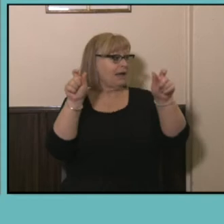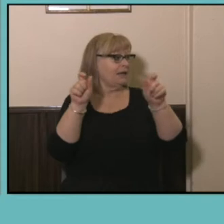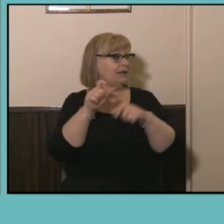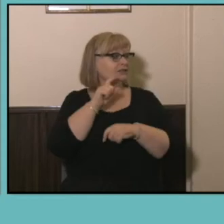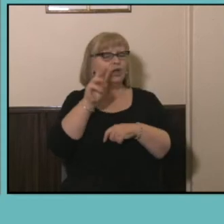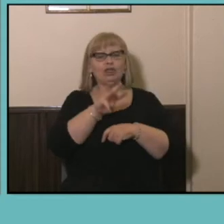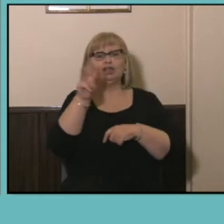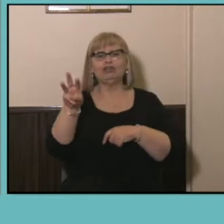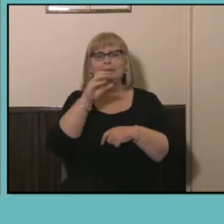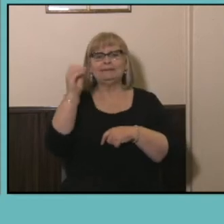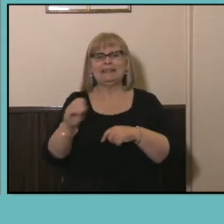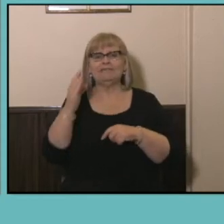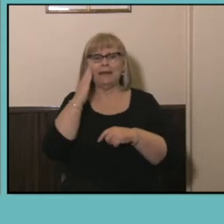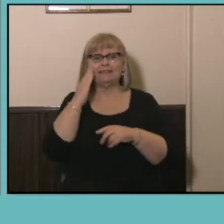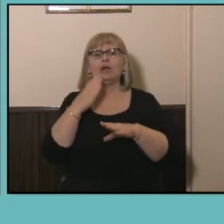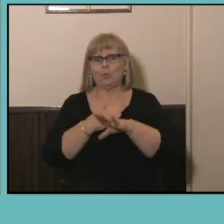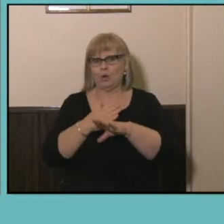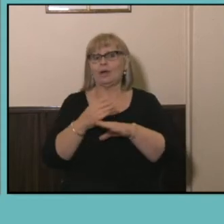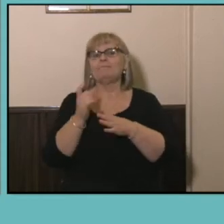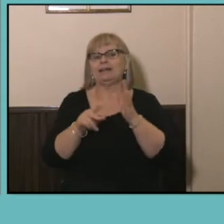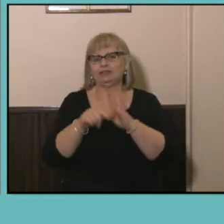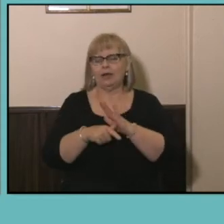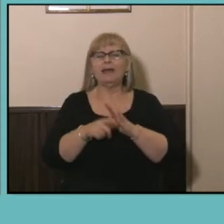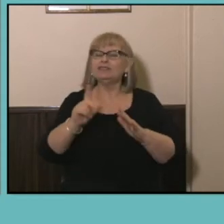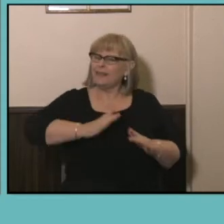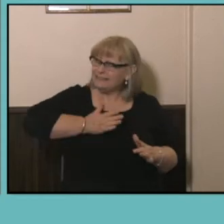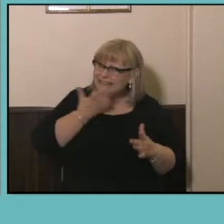So this is some of the kind of fascinating family-related stories